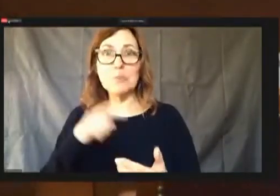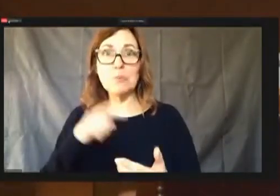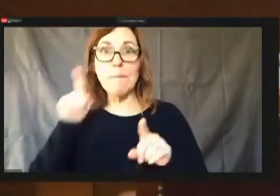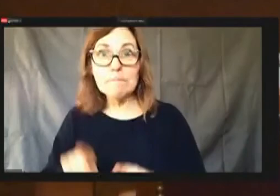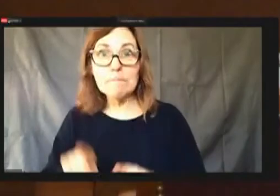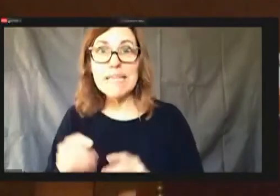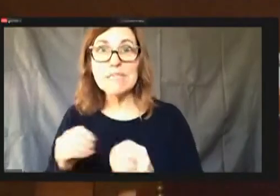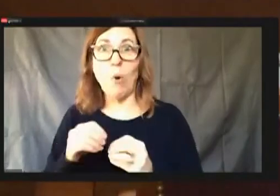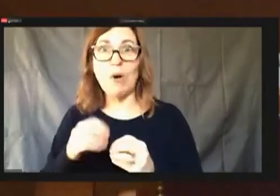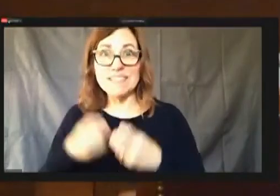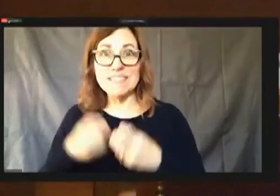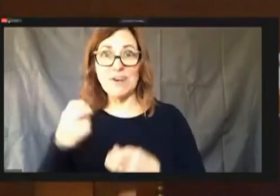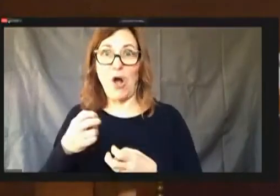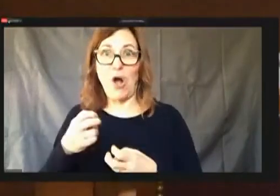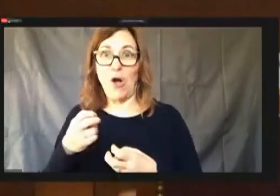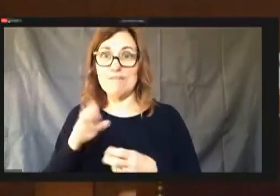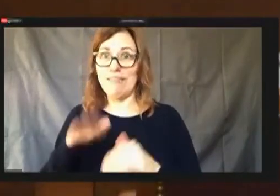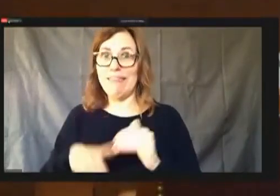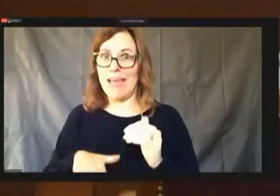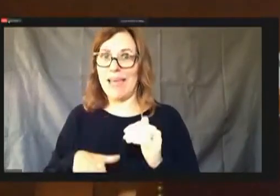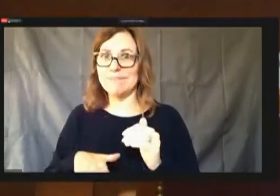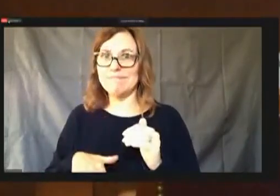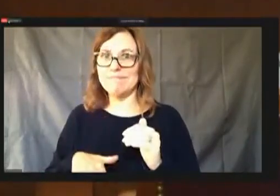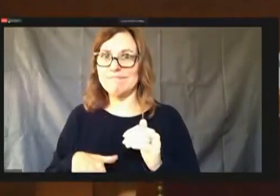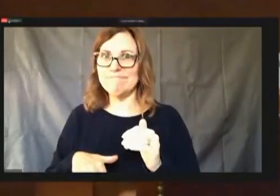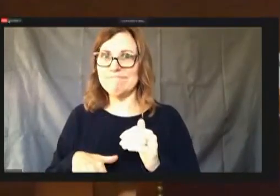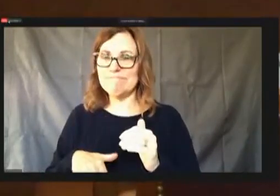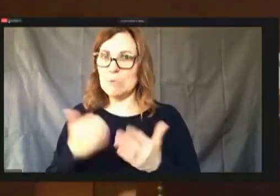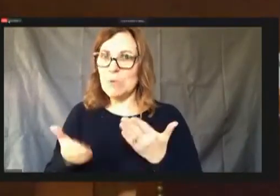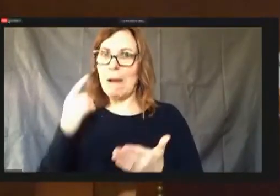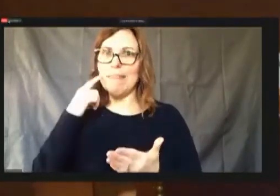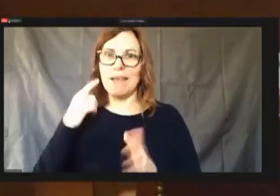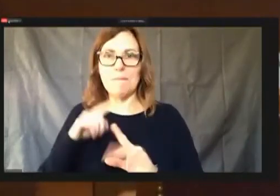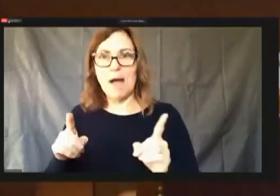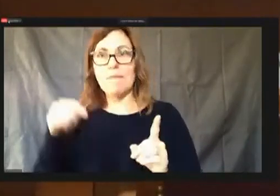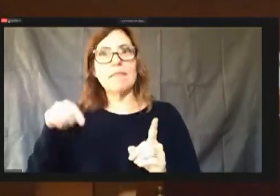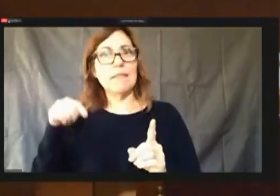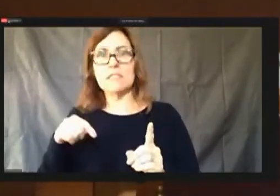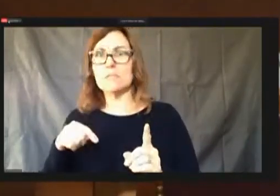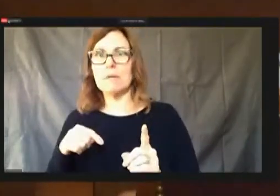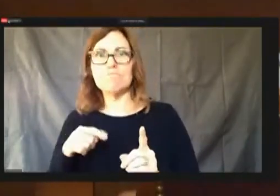And this has been having been here for a while, this has been one of the smoothest and less